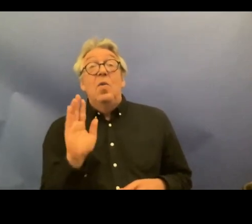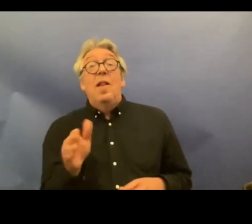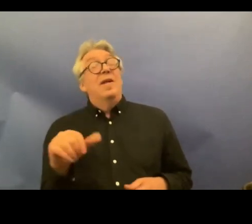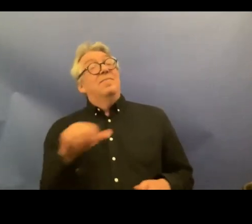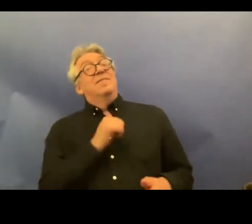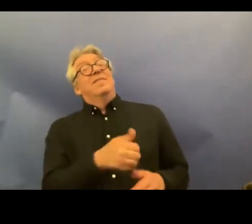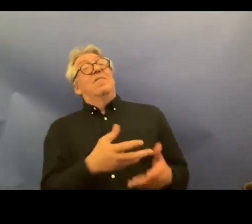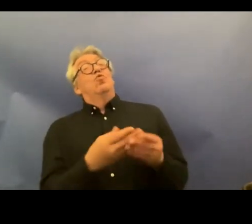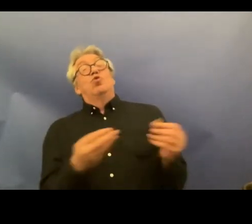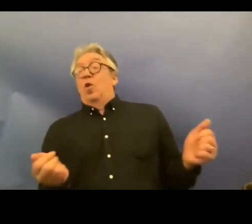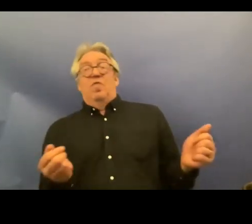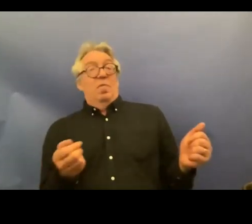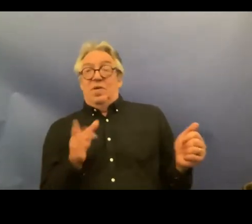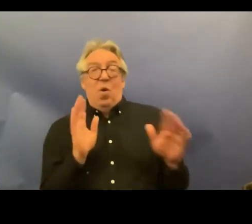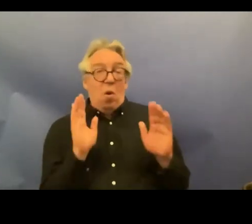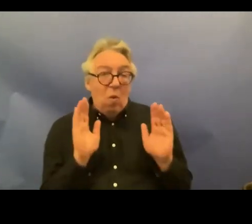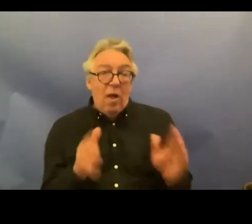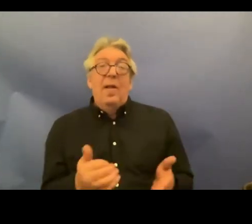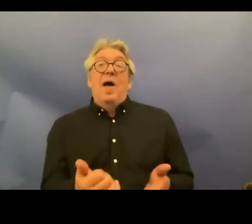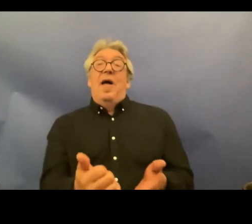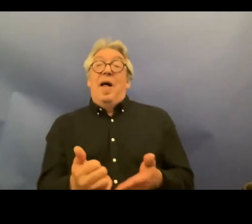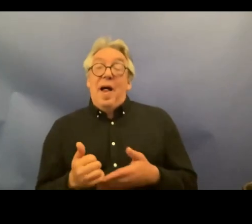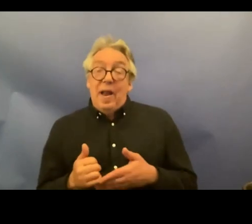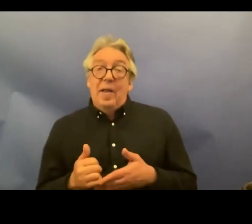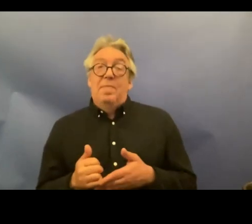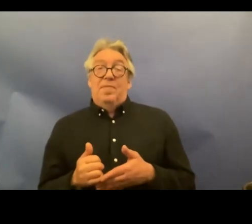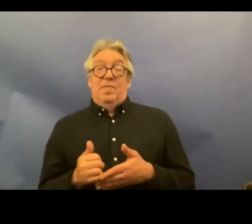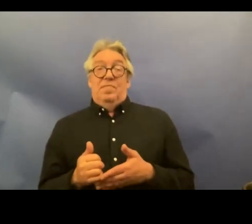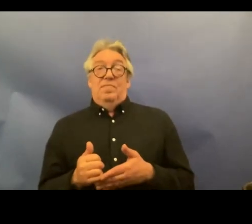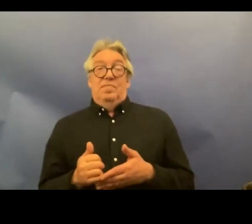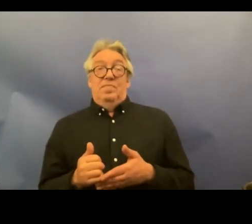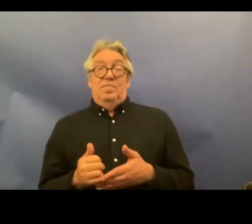important tool in addressing um the closing statement of the crpd committee